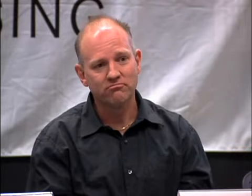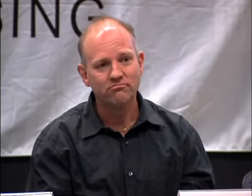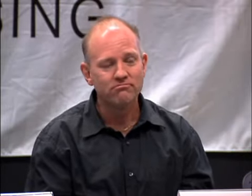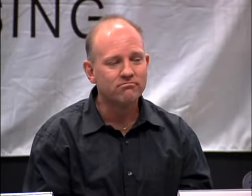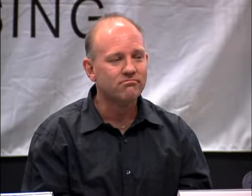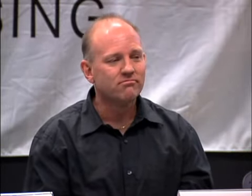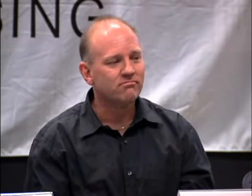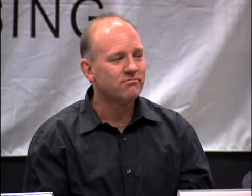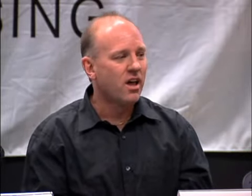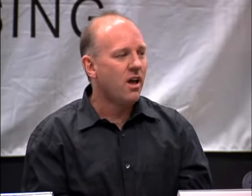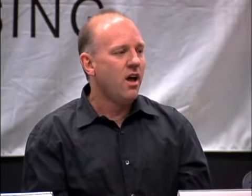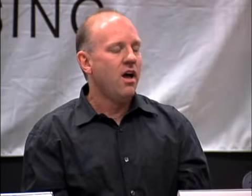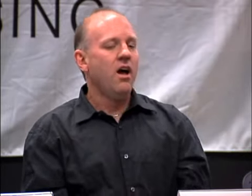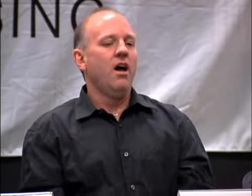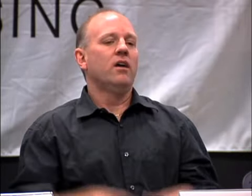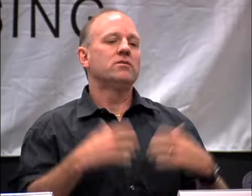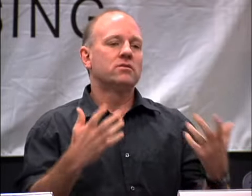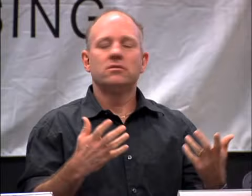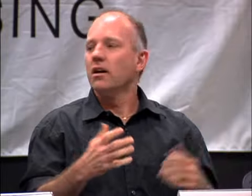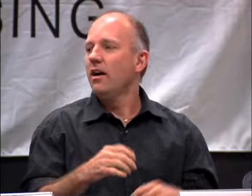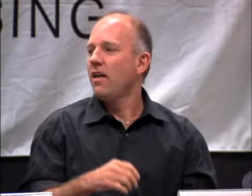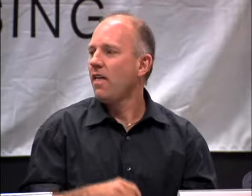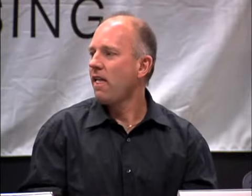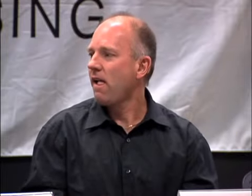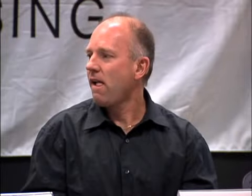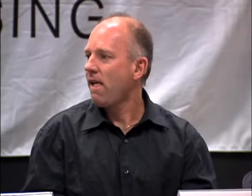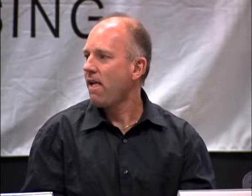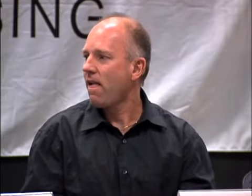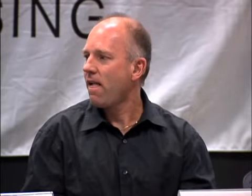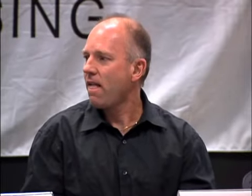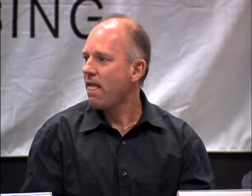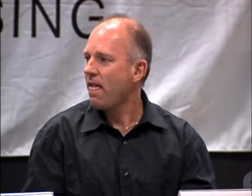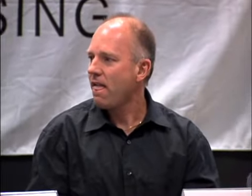THAT WAS MY ANSWER.